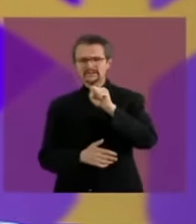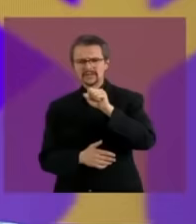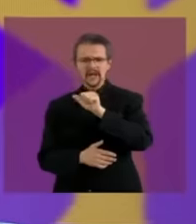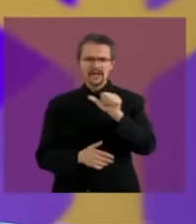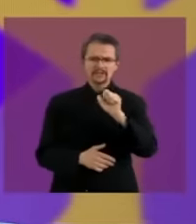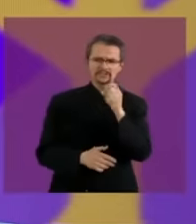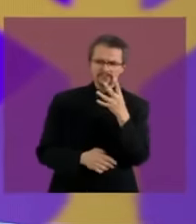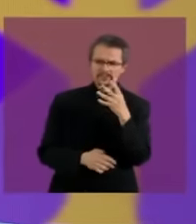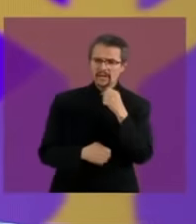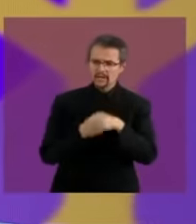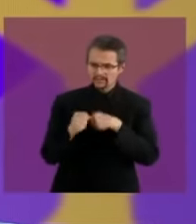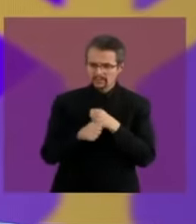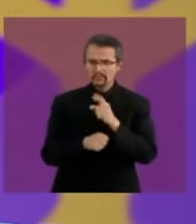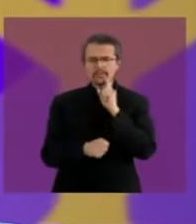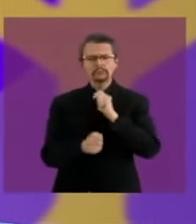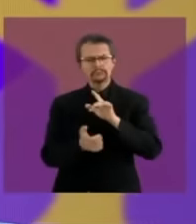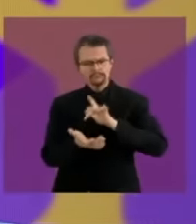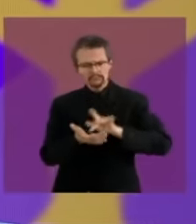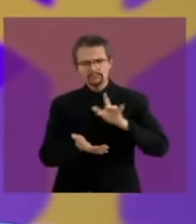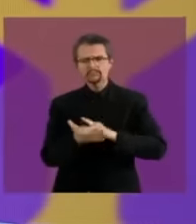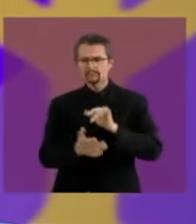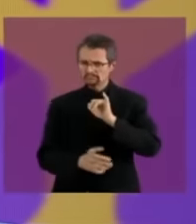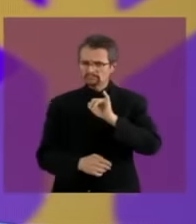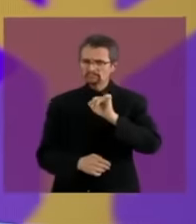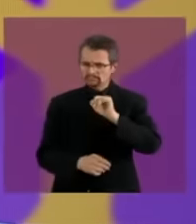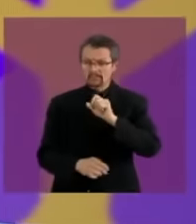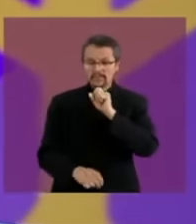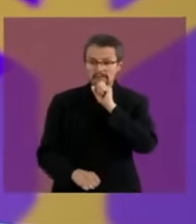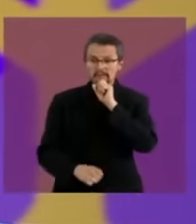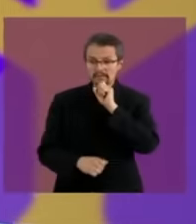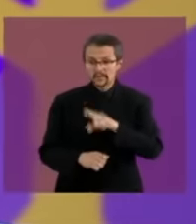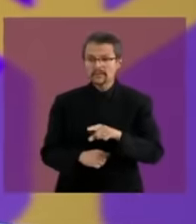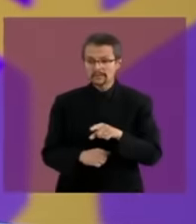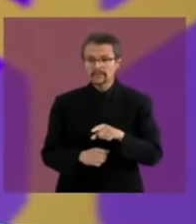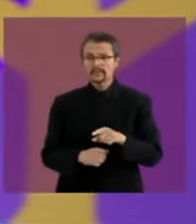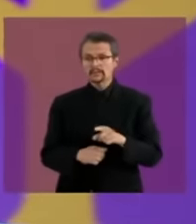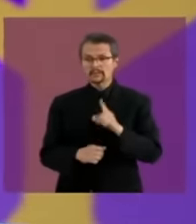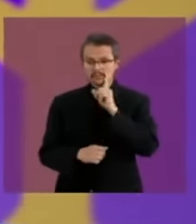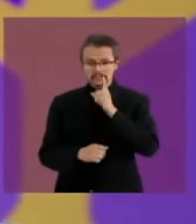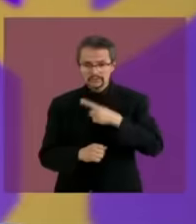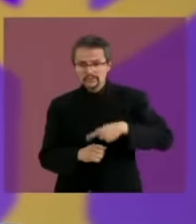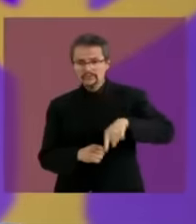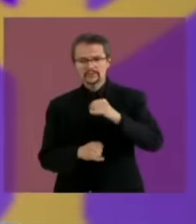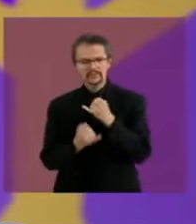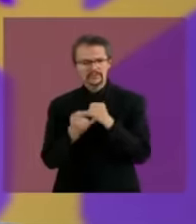women so that they have it and can afford the possibility of developing the